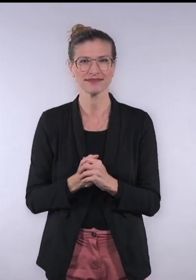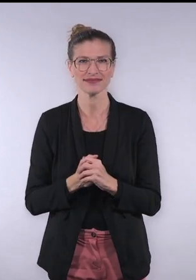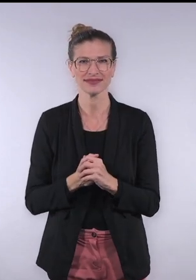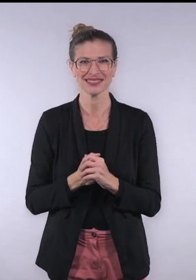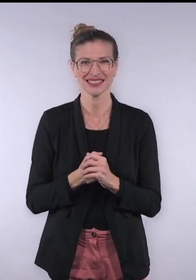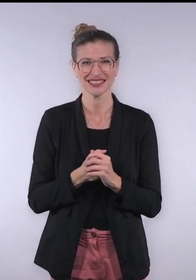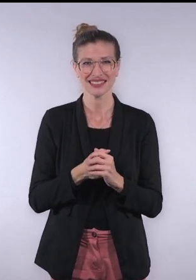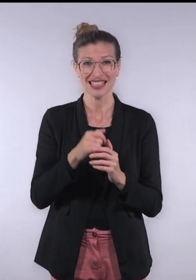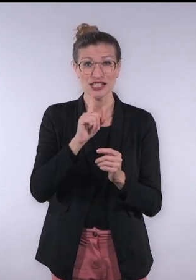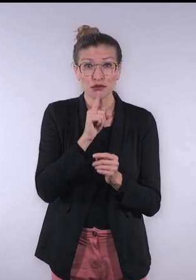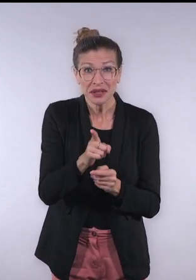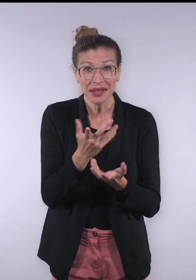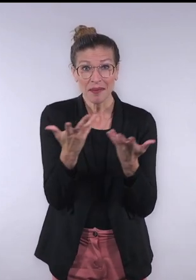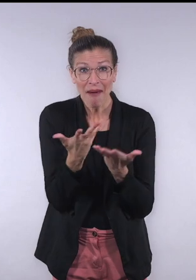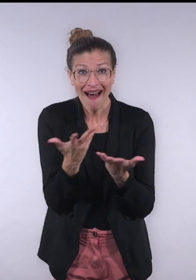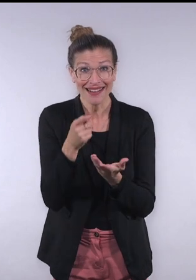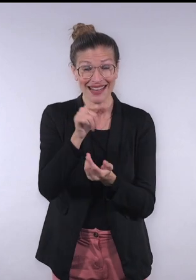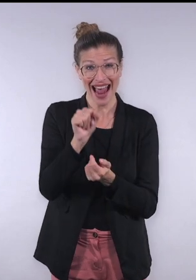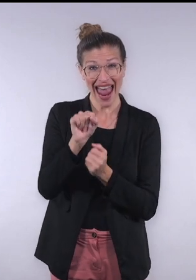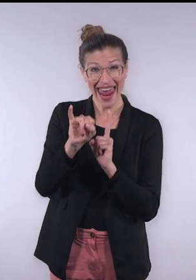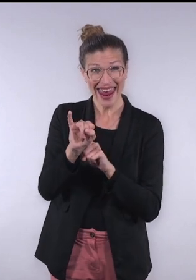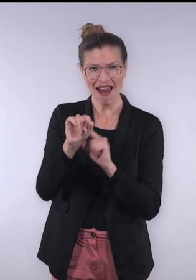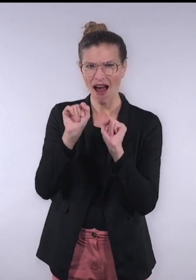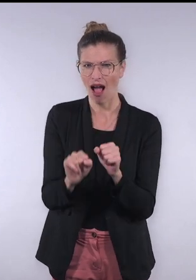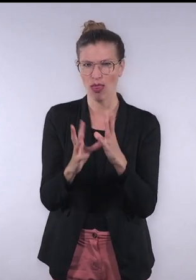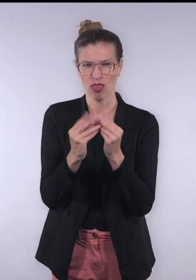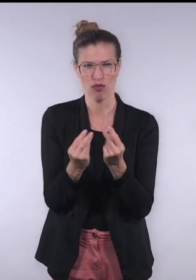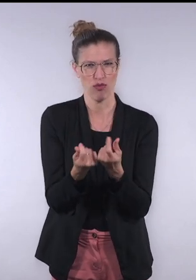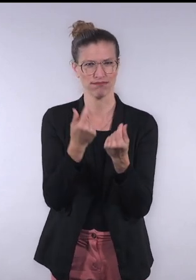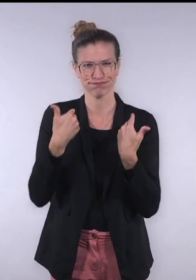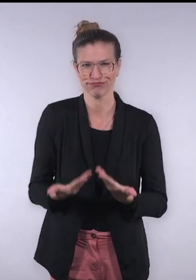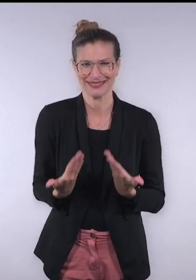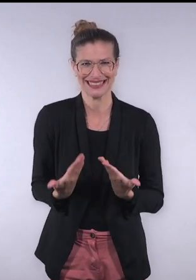have really come to experience the way that AI can be presented really well.